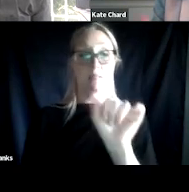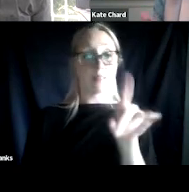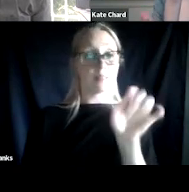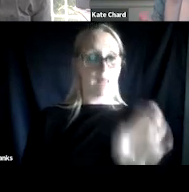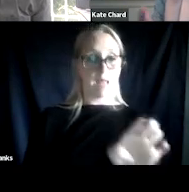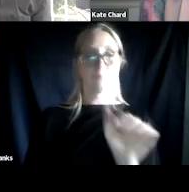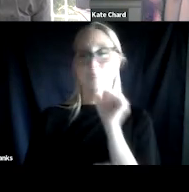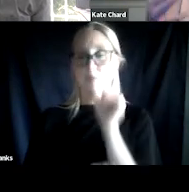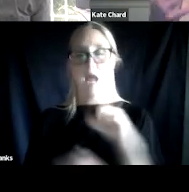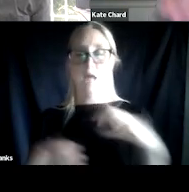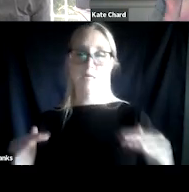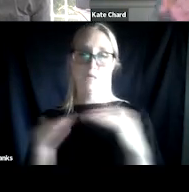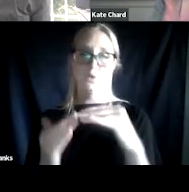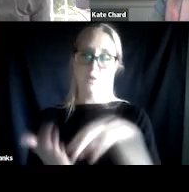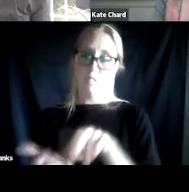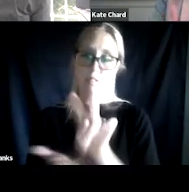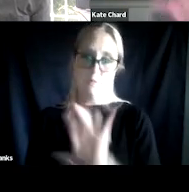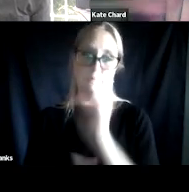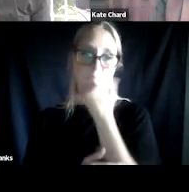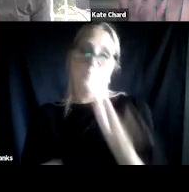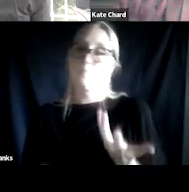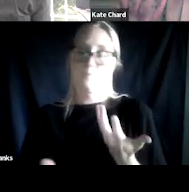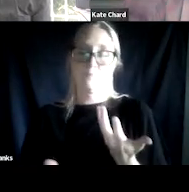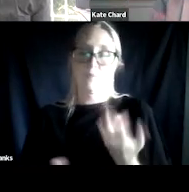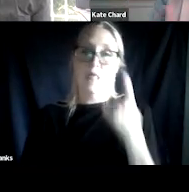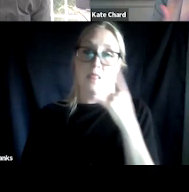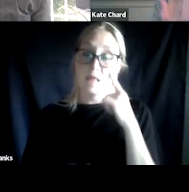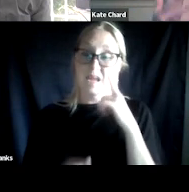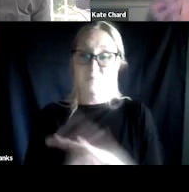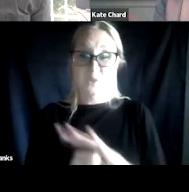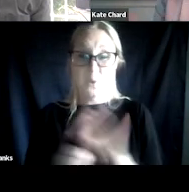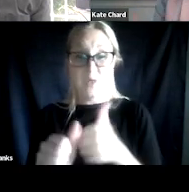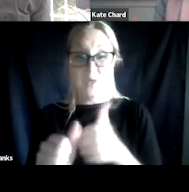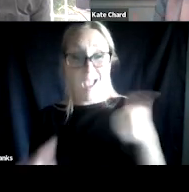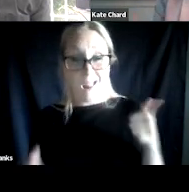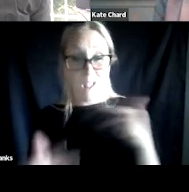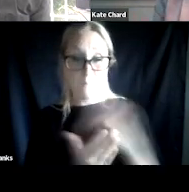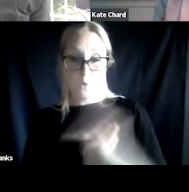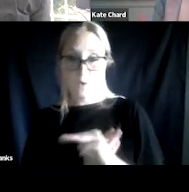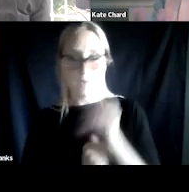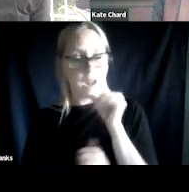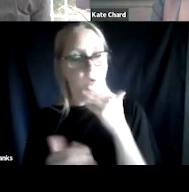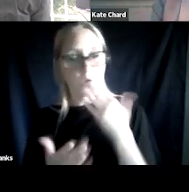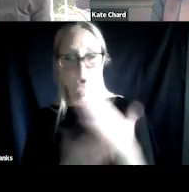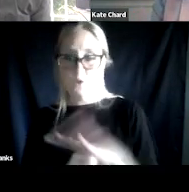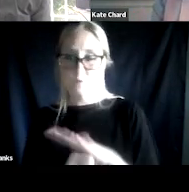And maybe thinking of a total abstinence program isn't really a good idea for all people.